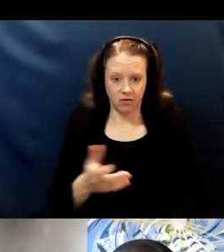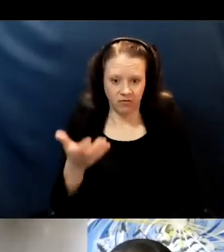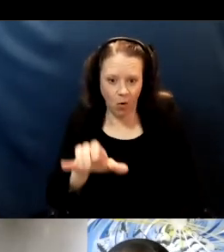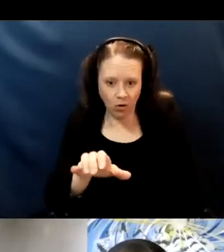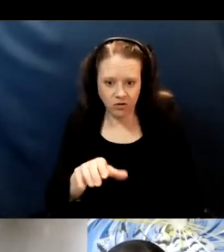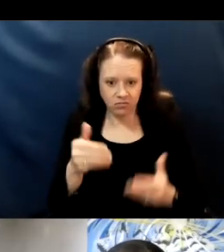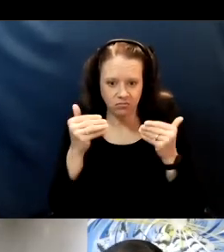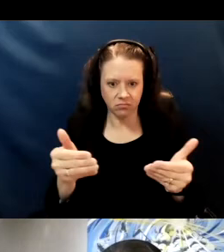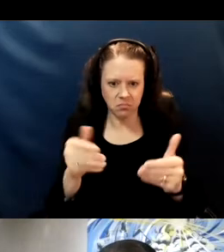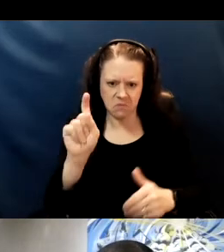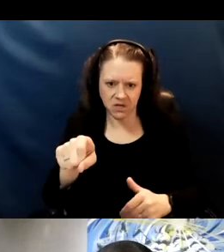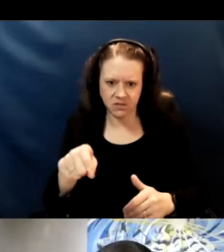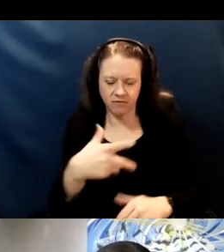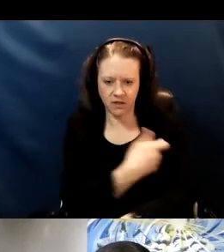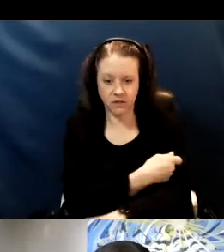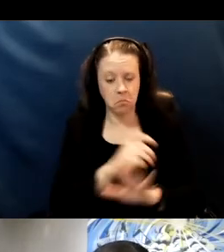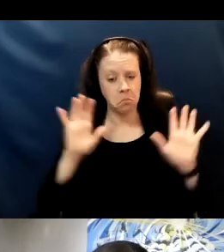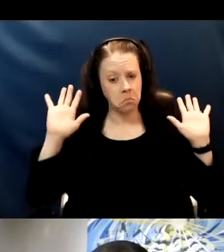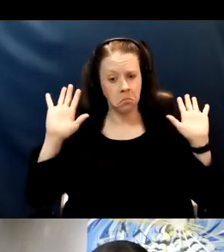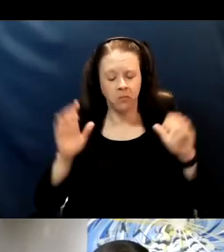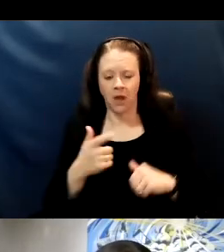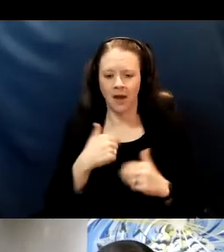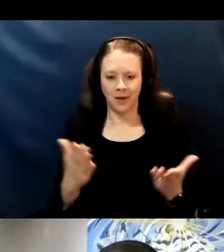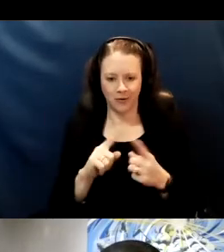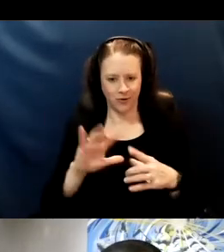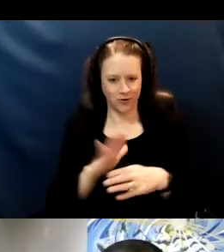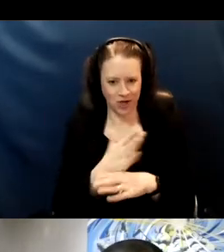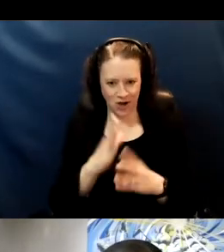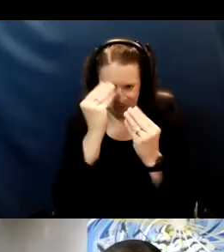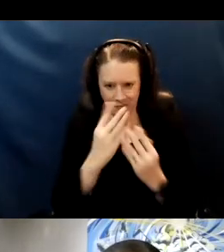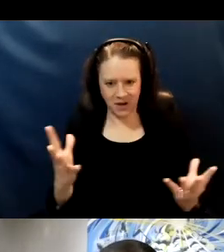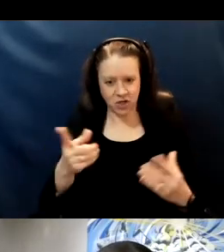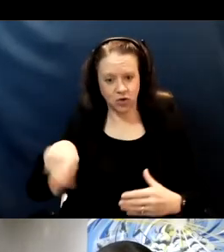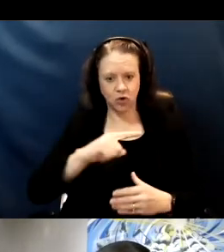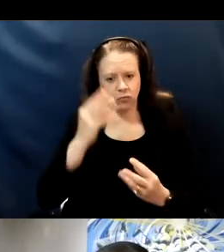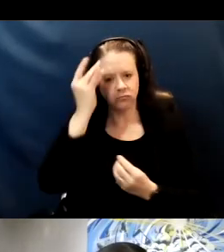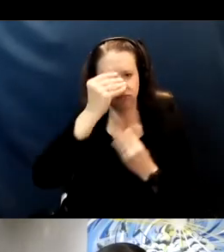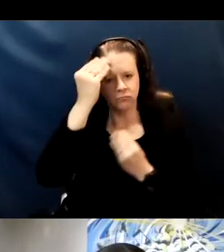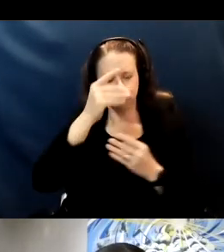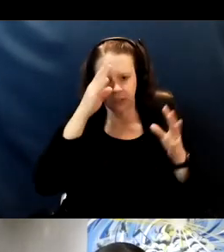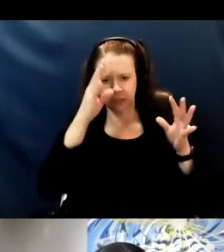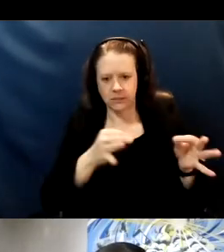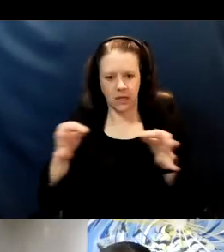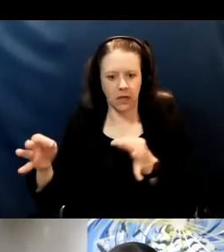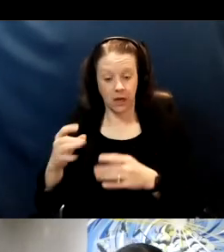I am here to share with you information so you can make your own informed decisions. I do think that having a health care provider